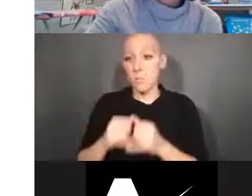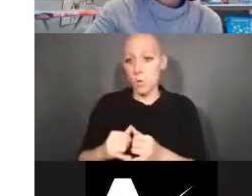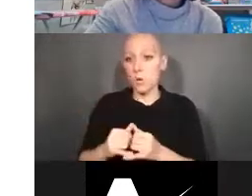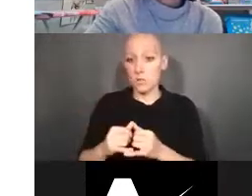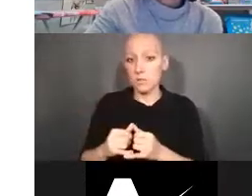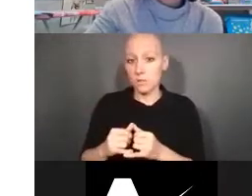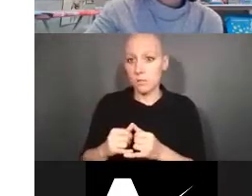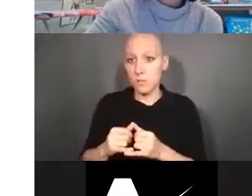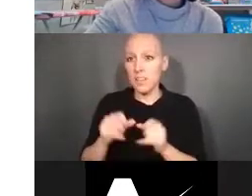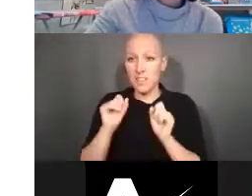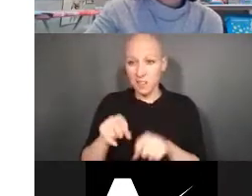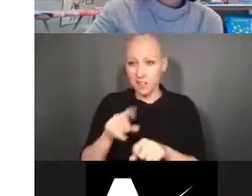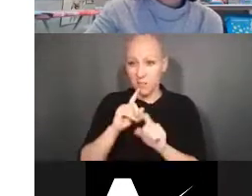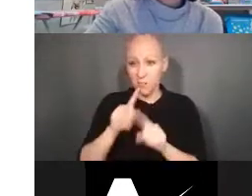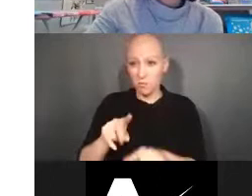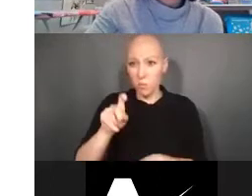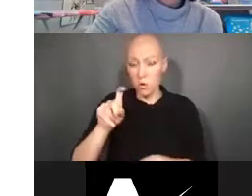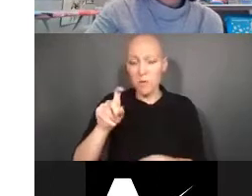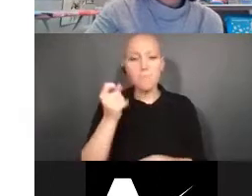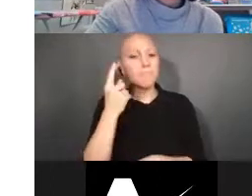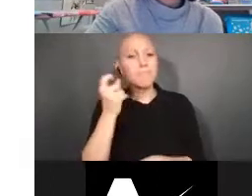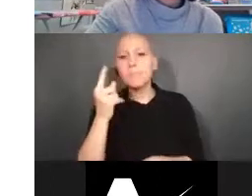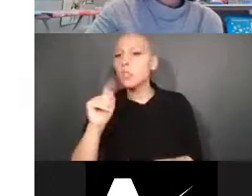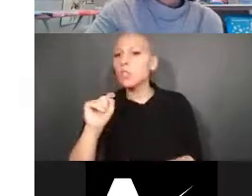not explain these reporting requirements. Scott Cooper: Right.